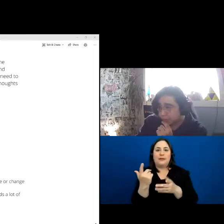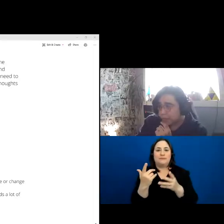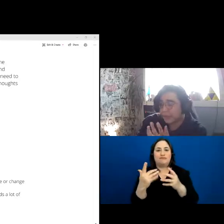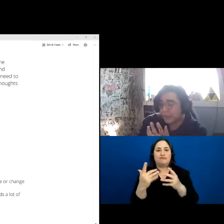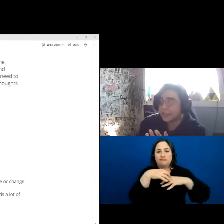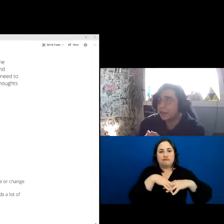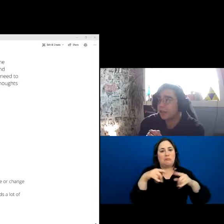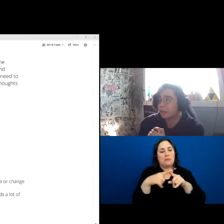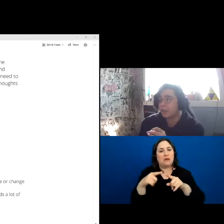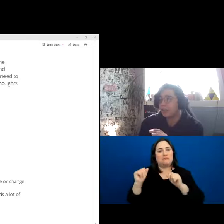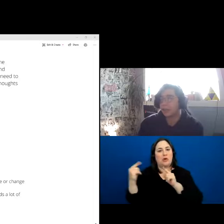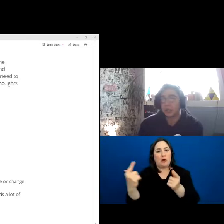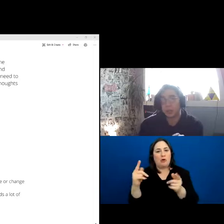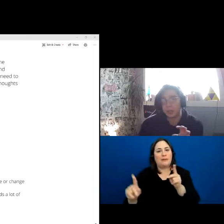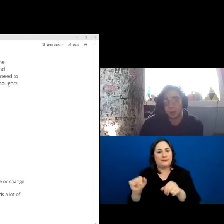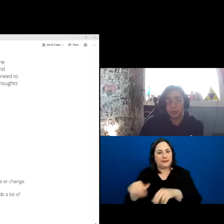And that’s another thing I wanted to touch on as well,